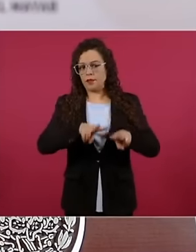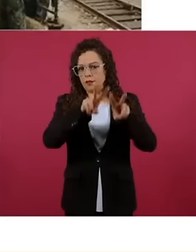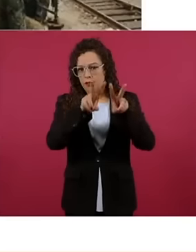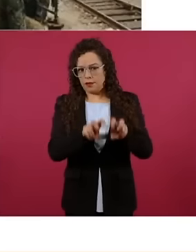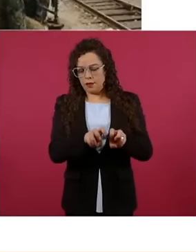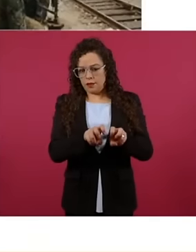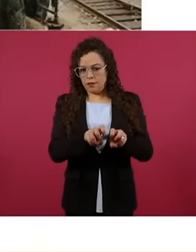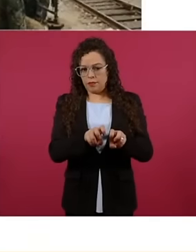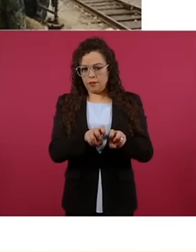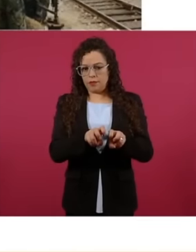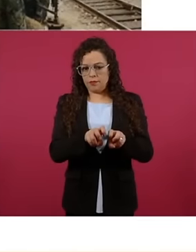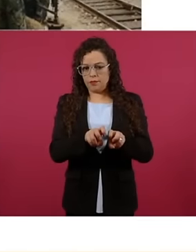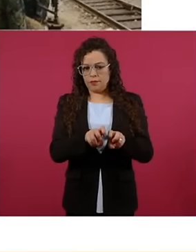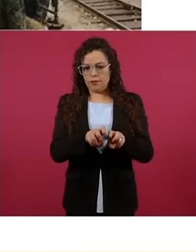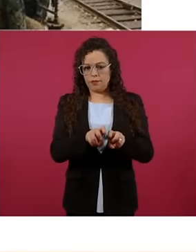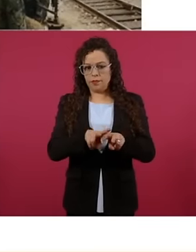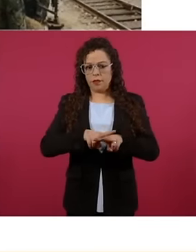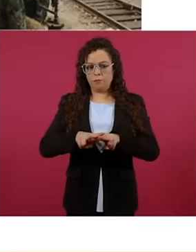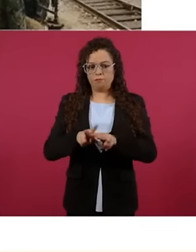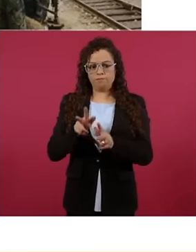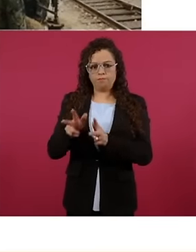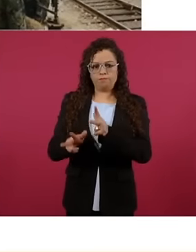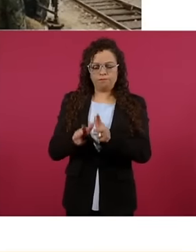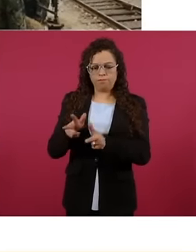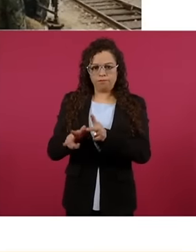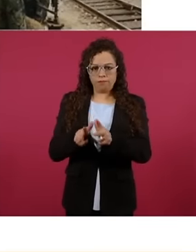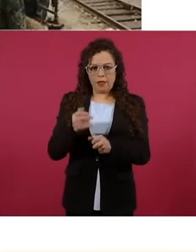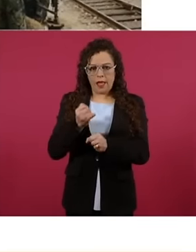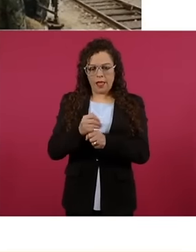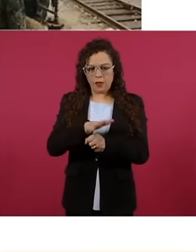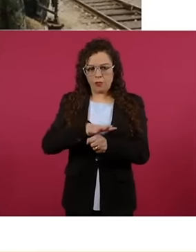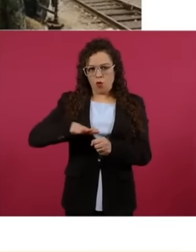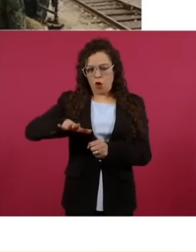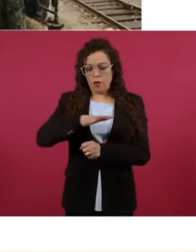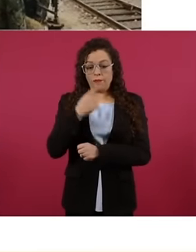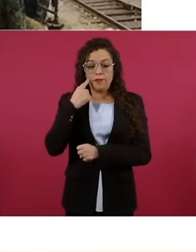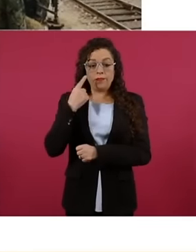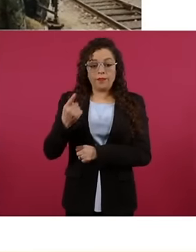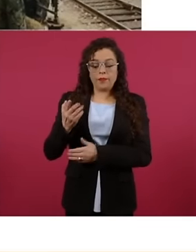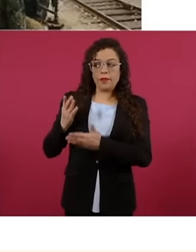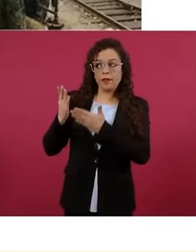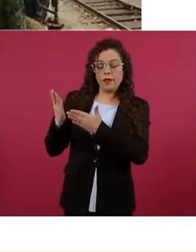with the support of The Secretary of the Navy deployed a Marine Infantry brigade with